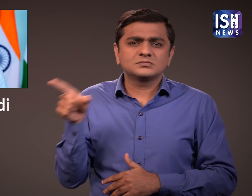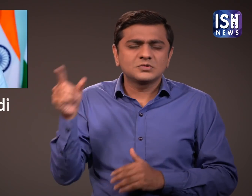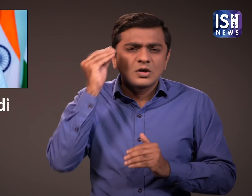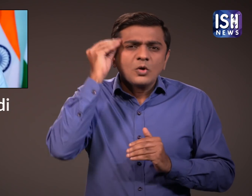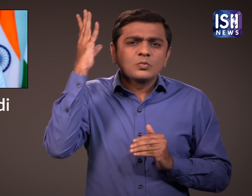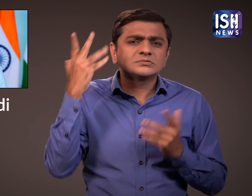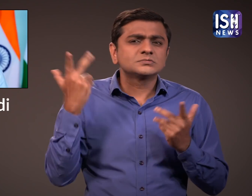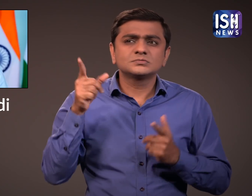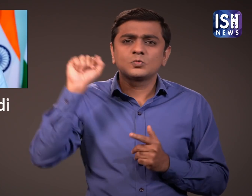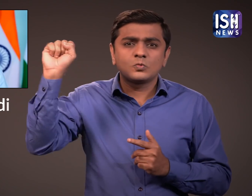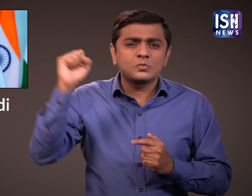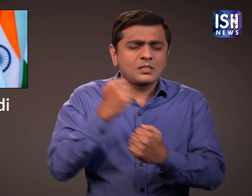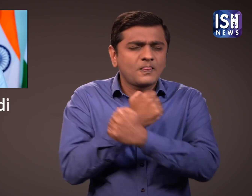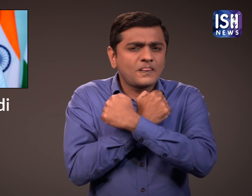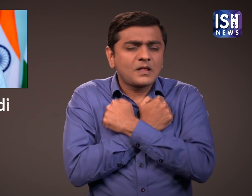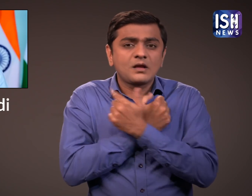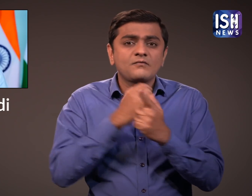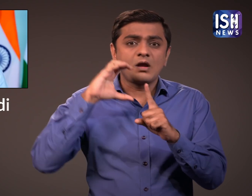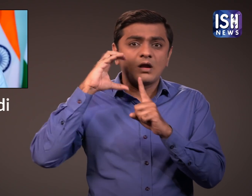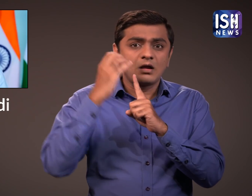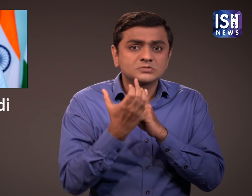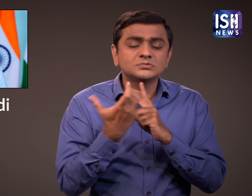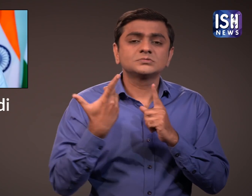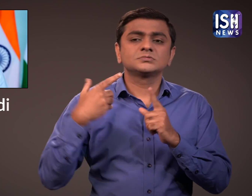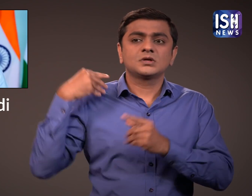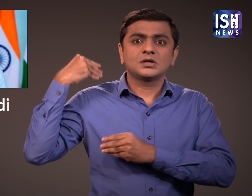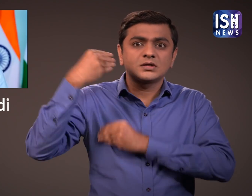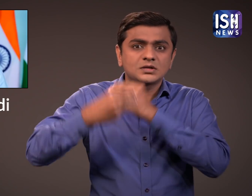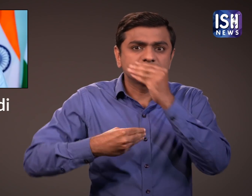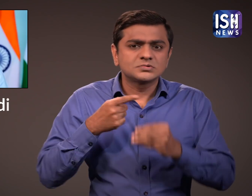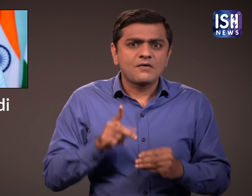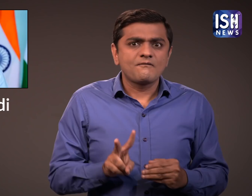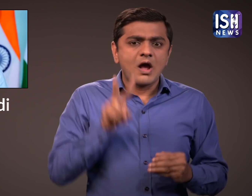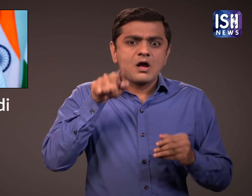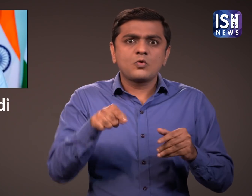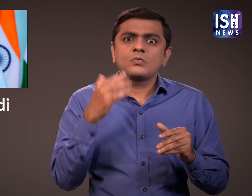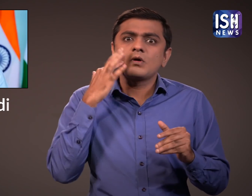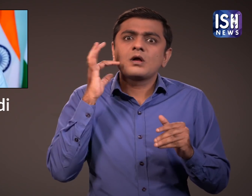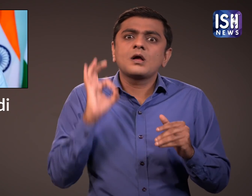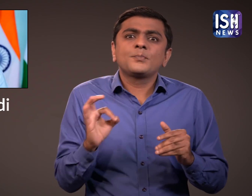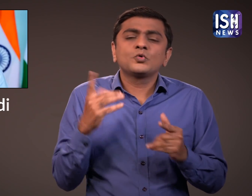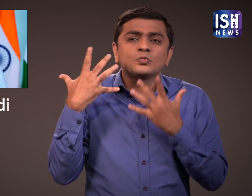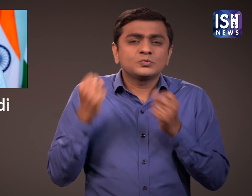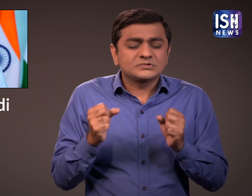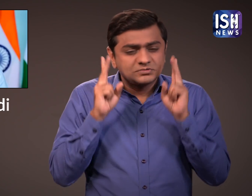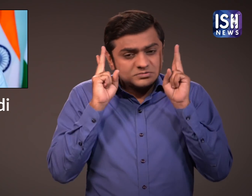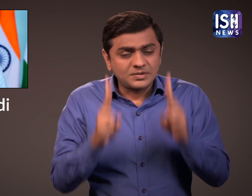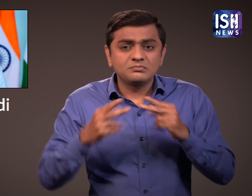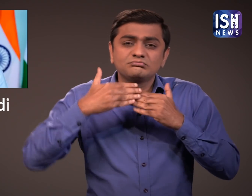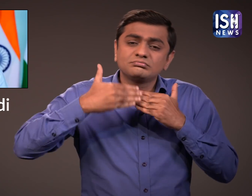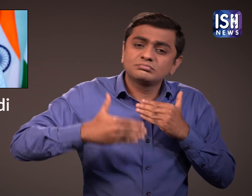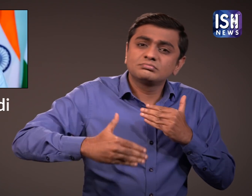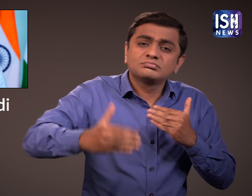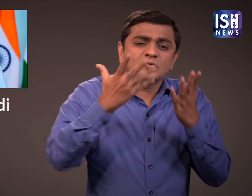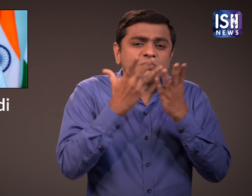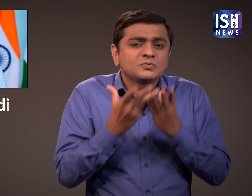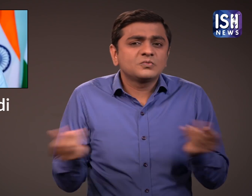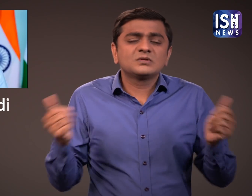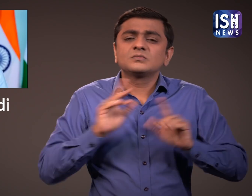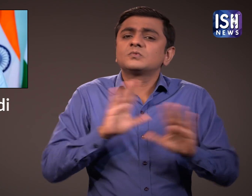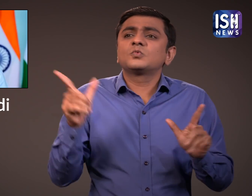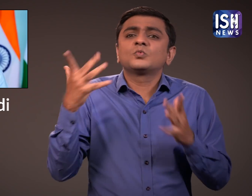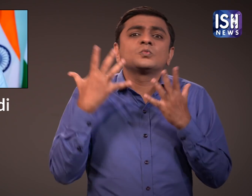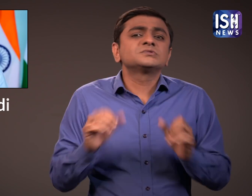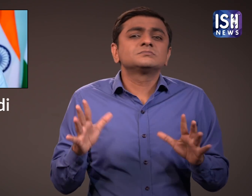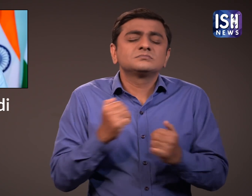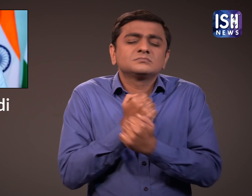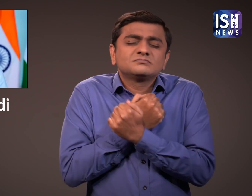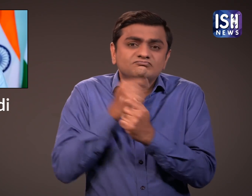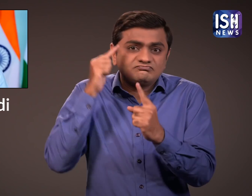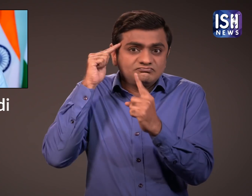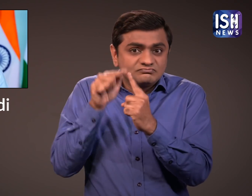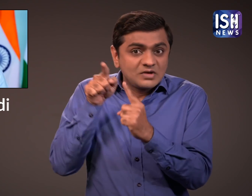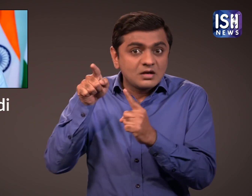is passionate about preserving and perpetuating Indian values, heritage, & cultural ethos,